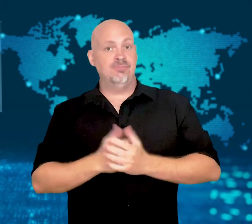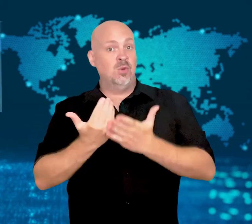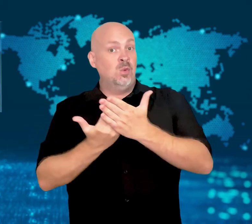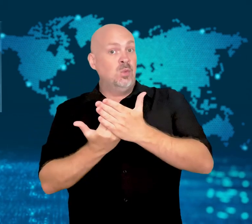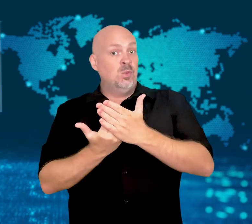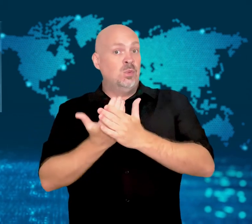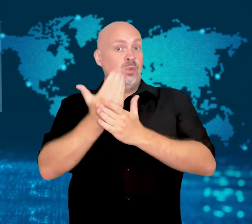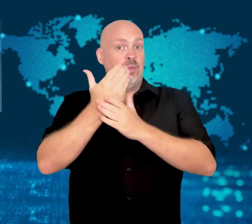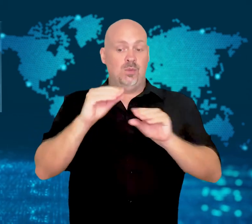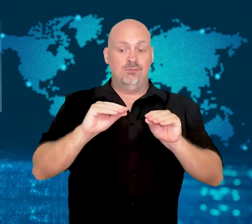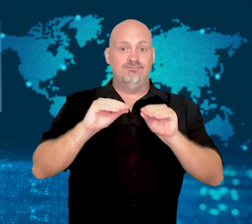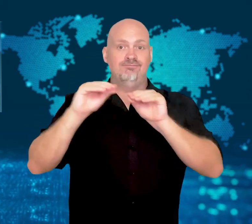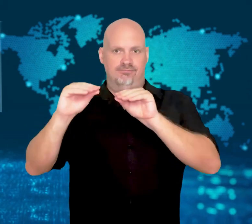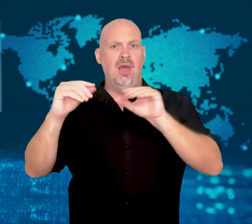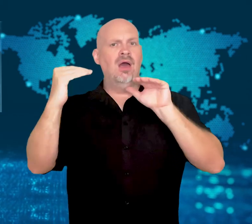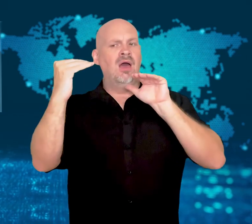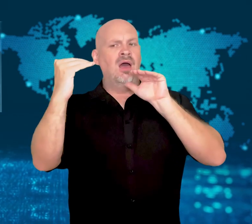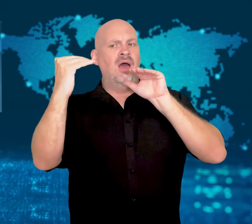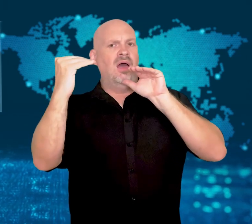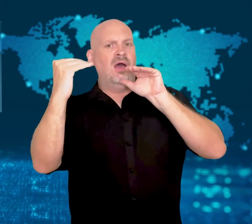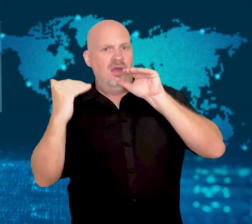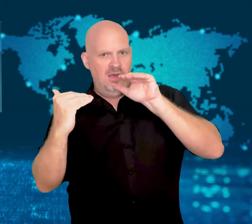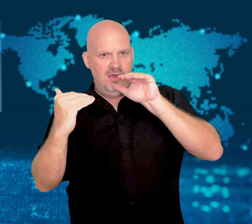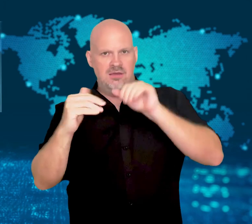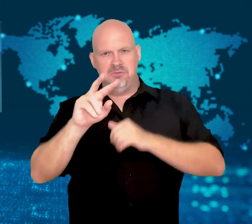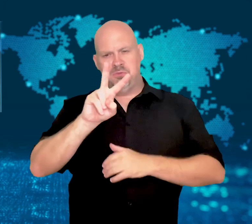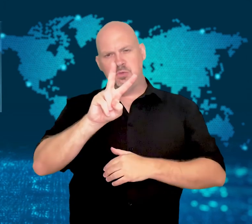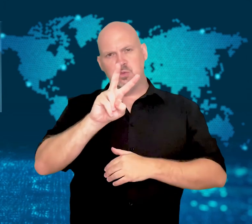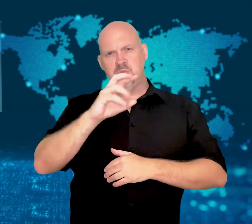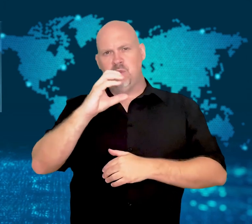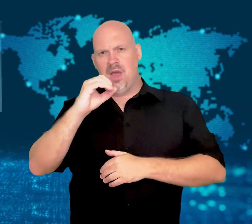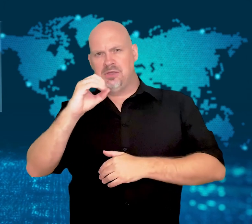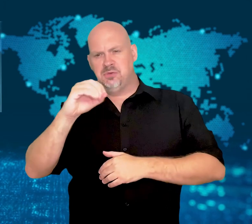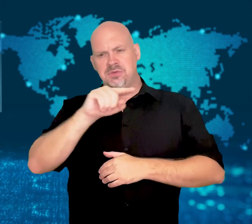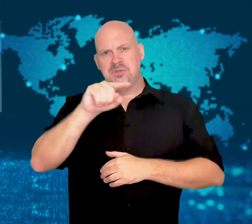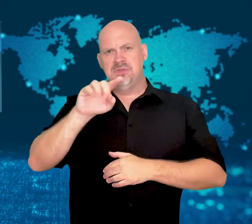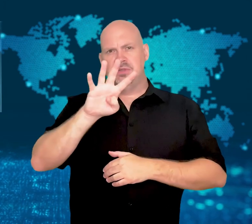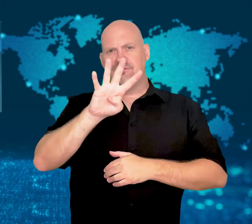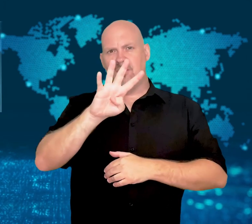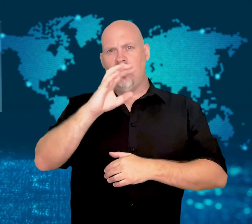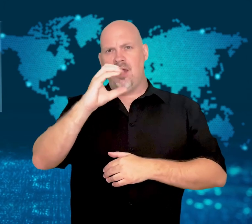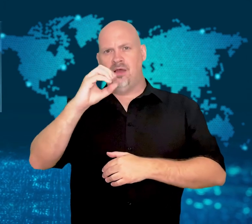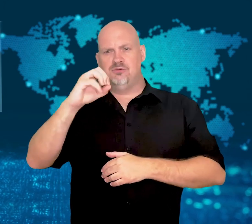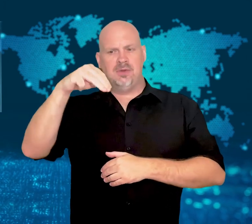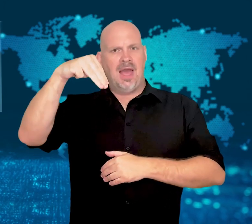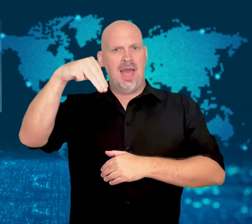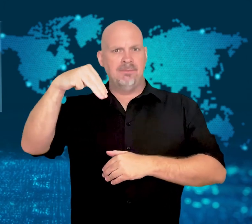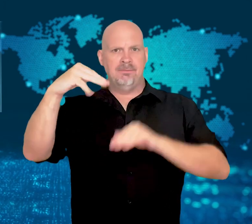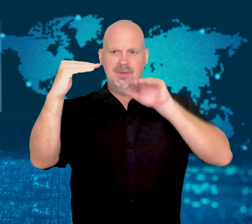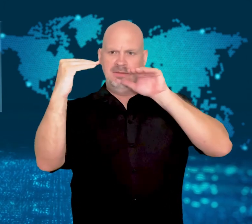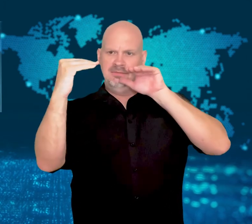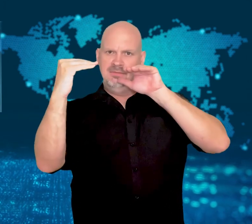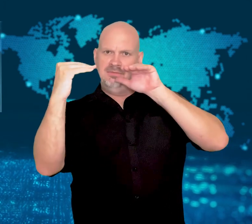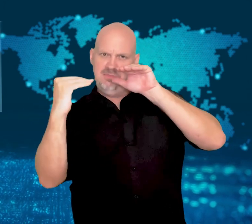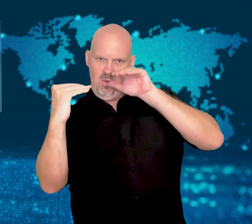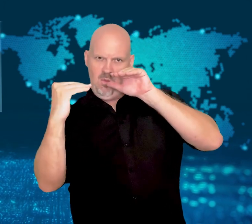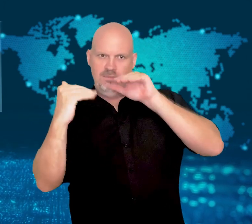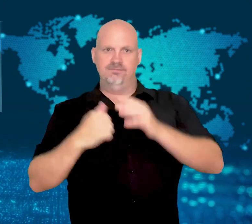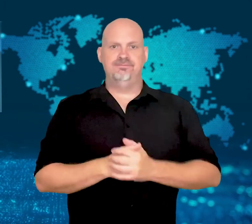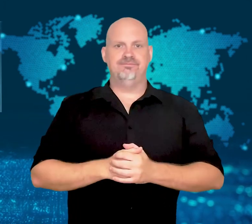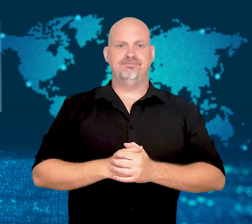and the new camp will be 200 to 400 meters lower.